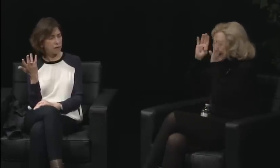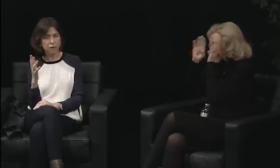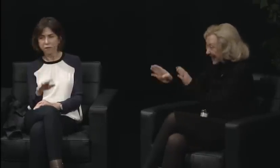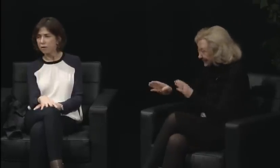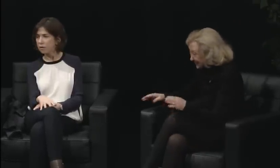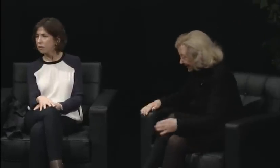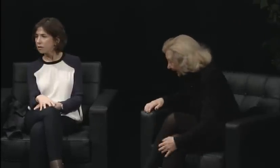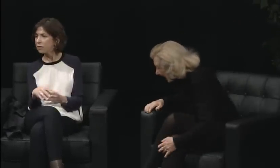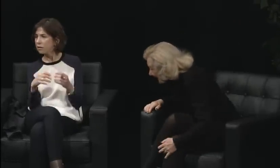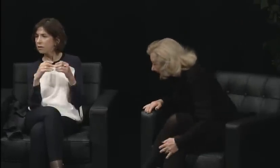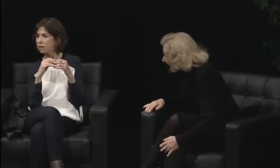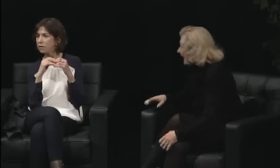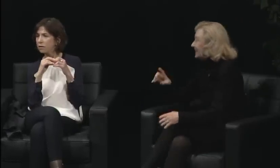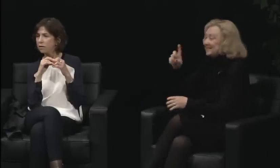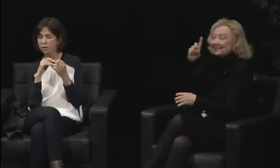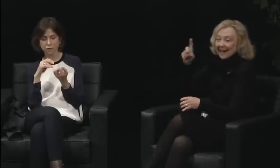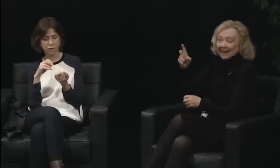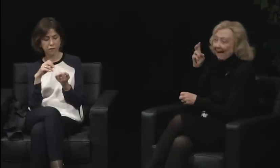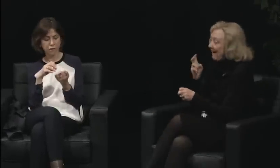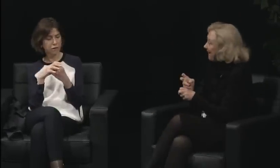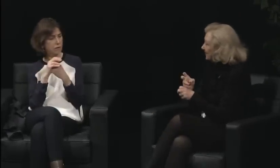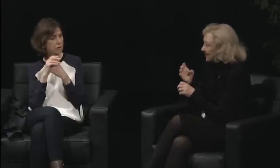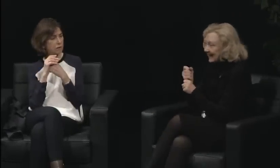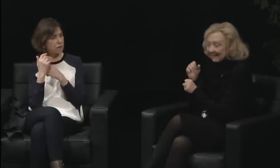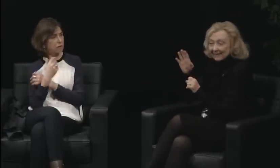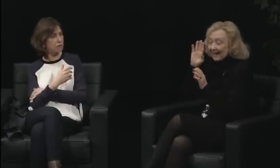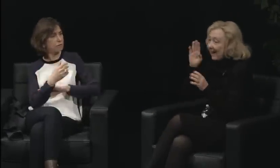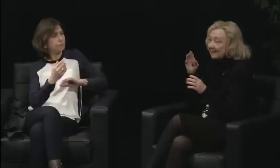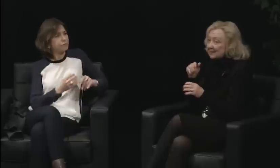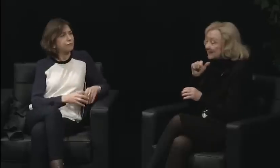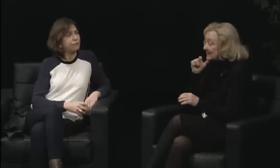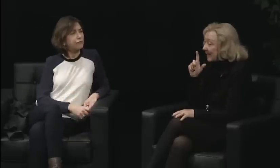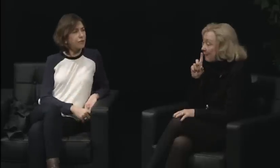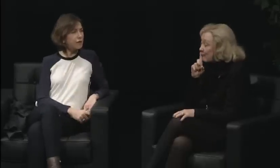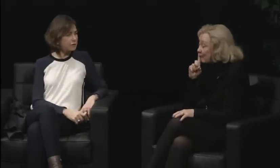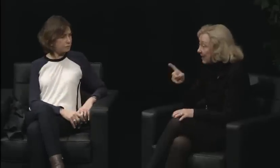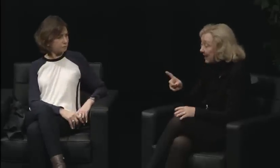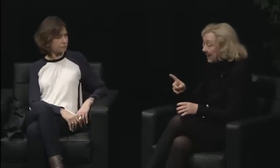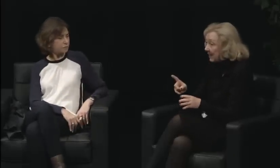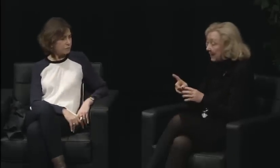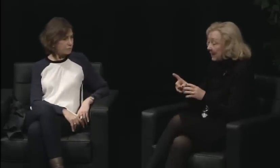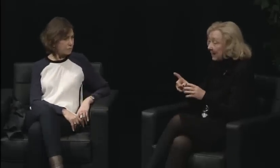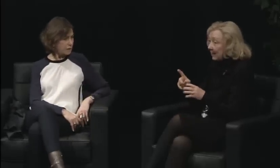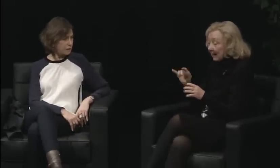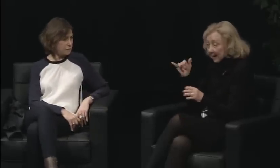and she was able to give them some comfort,